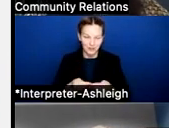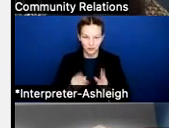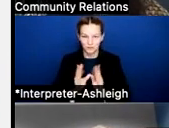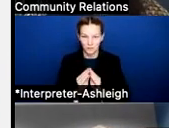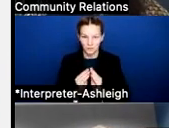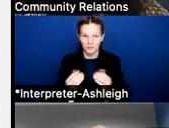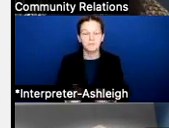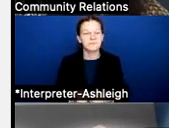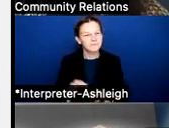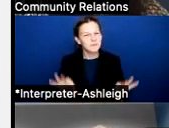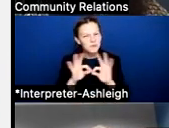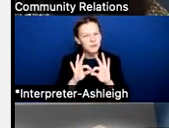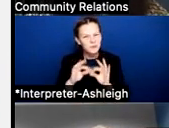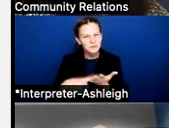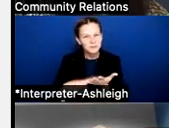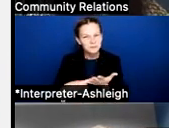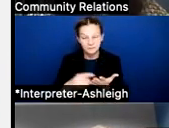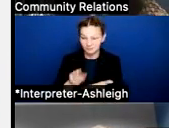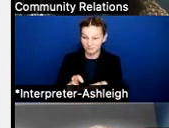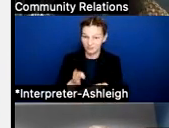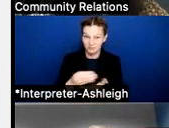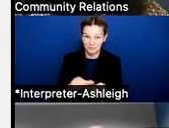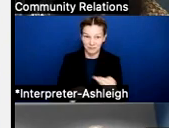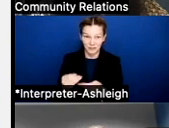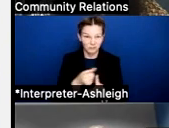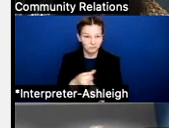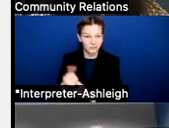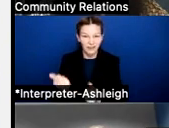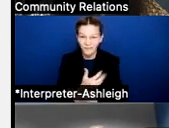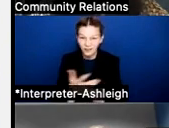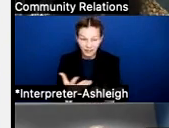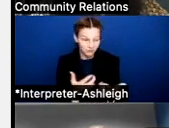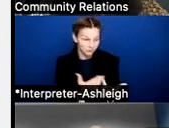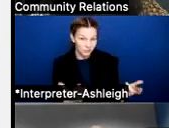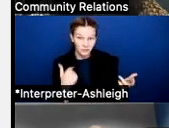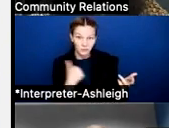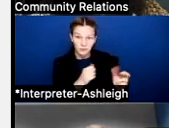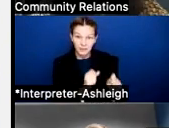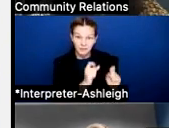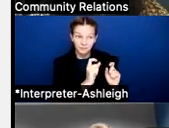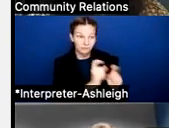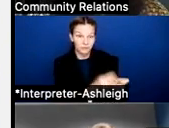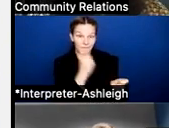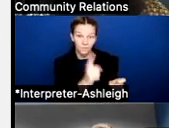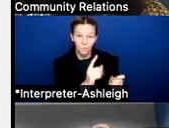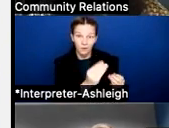Our budget impacts everything we do as a school district, from the resources we're able to provide our campuses, our schools, our facilities,